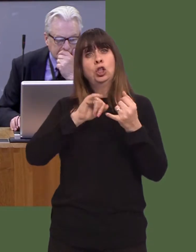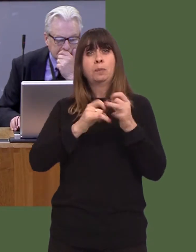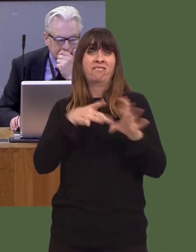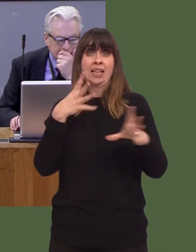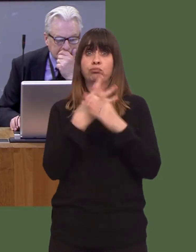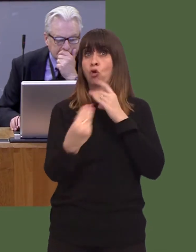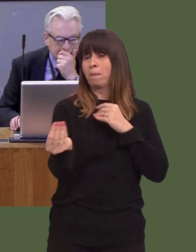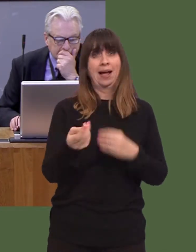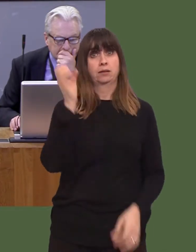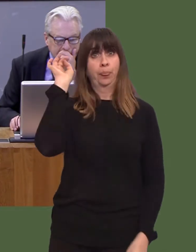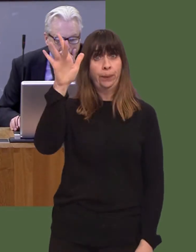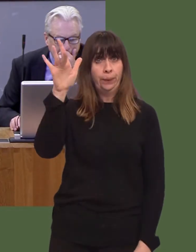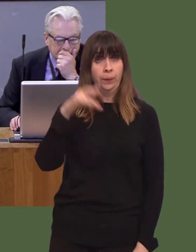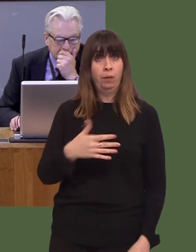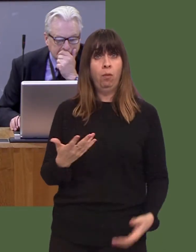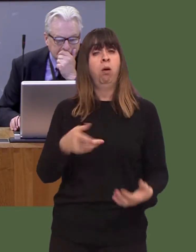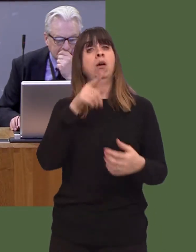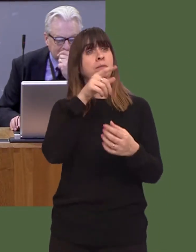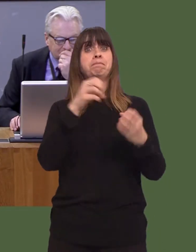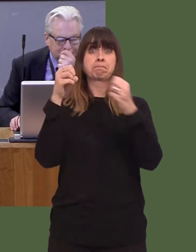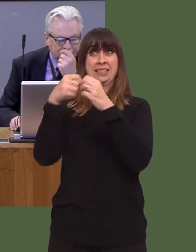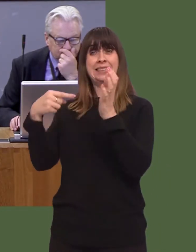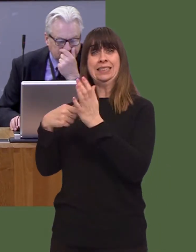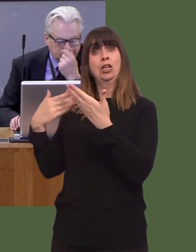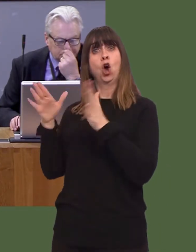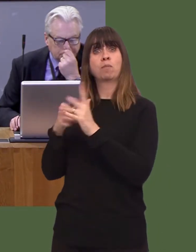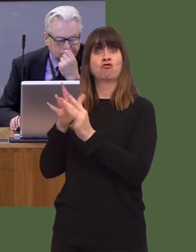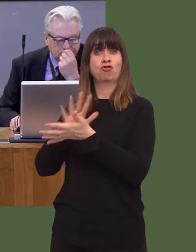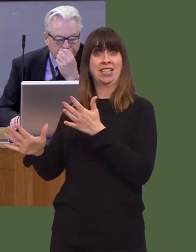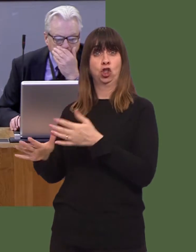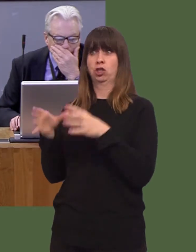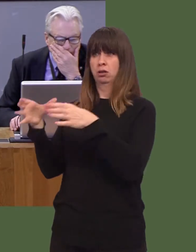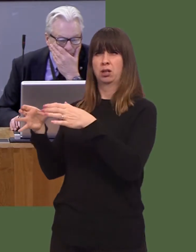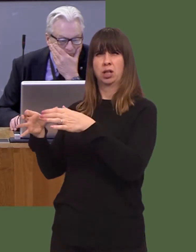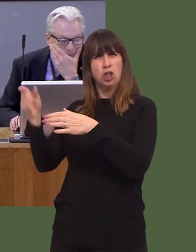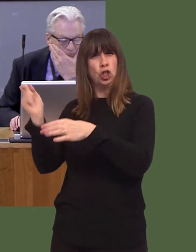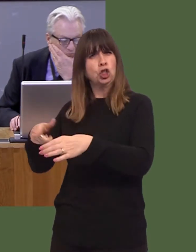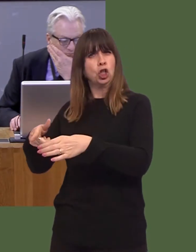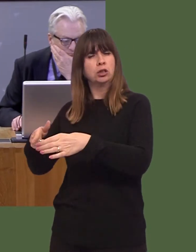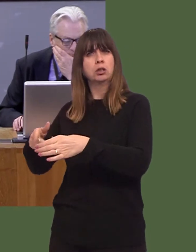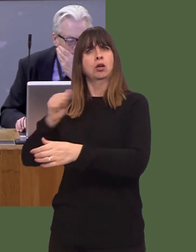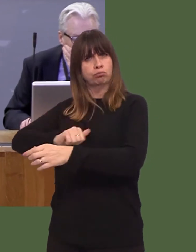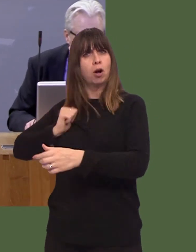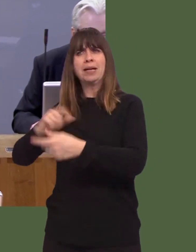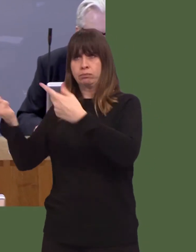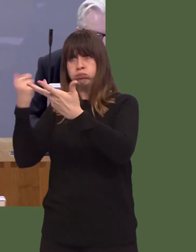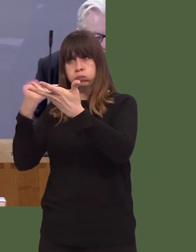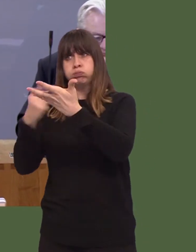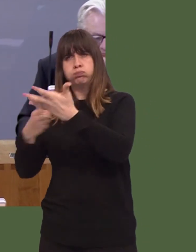What are you doing to hold BT and Openreach to account to make sure that they deliver on their promises and their obligations under the scheme?